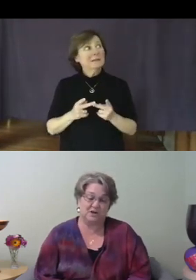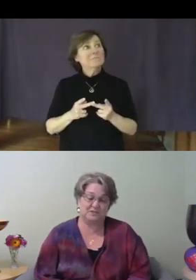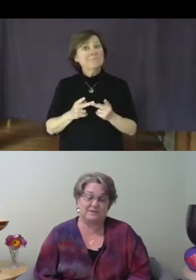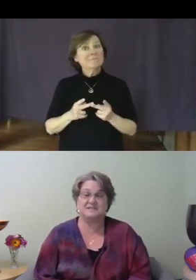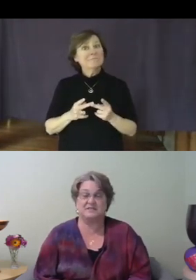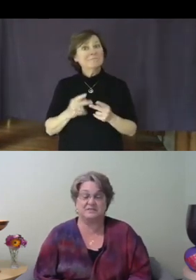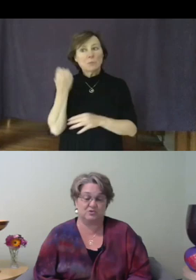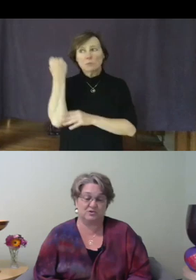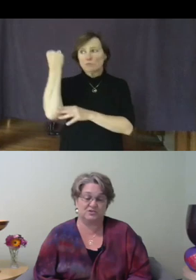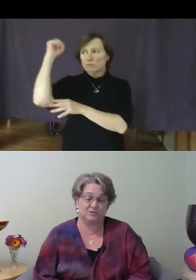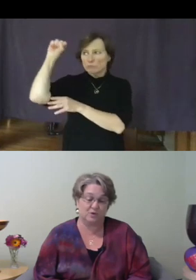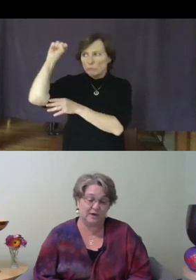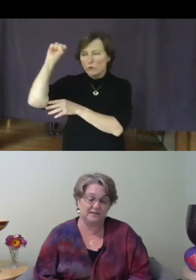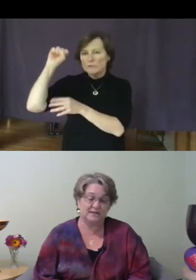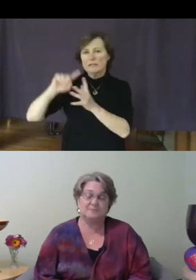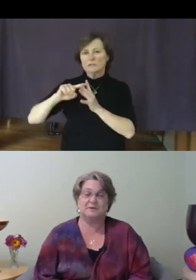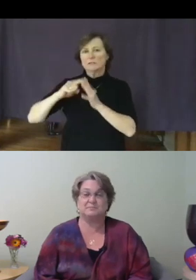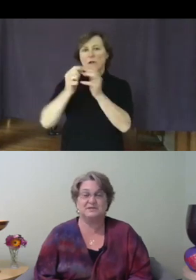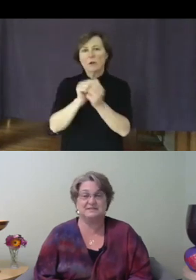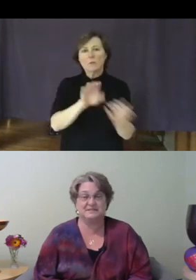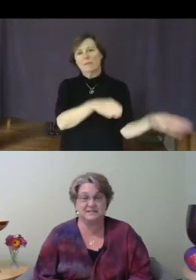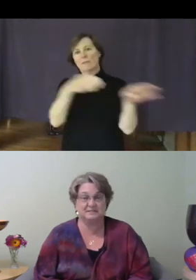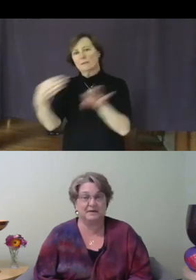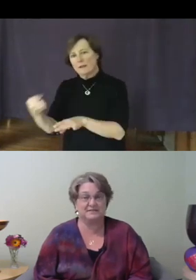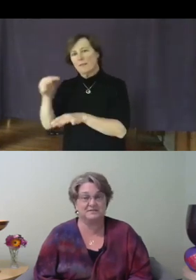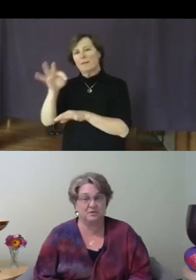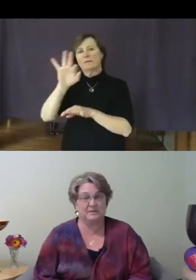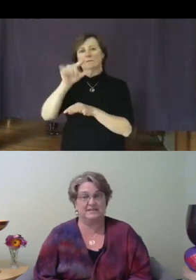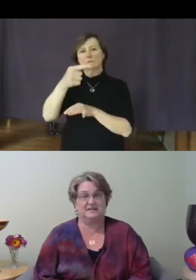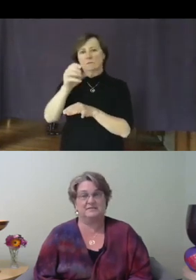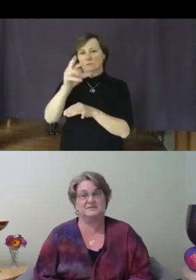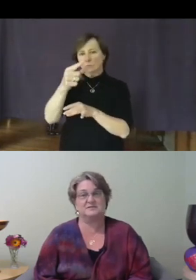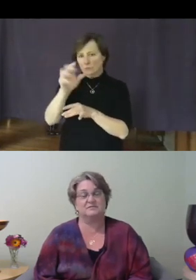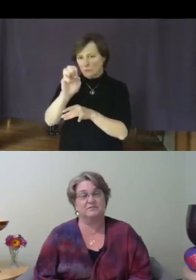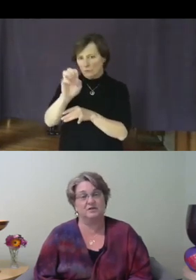by the death of George Floyd, but preceded by so many deaths, and followed